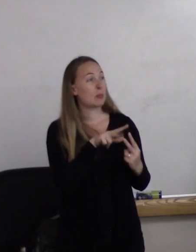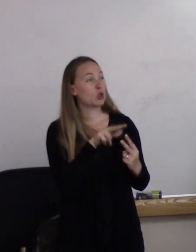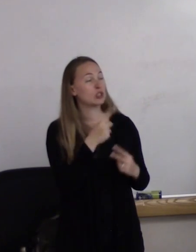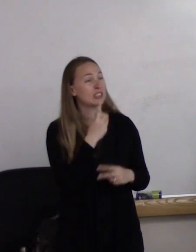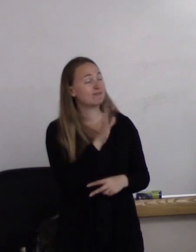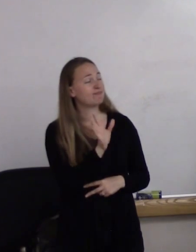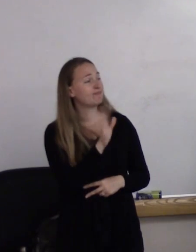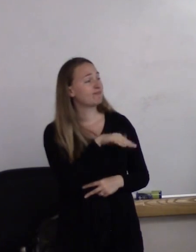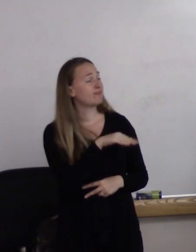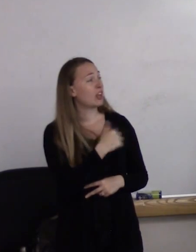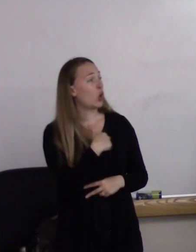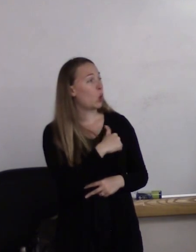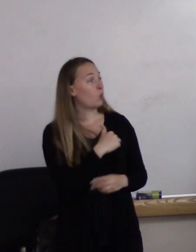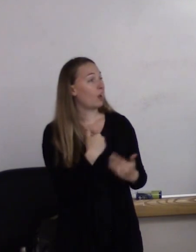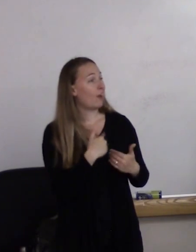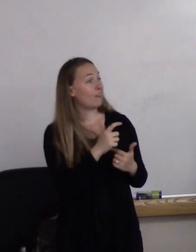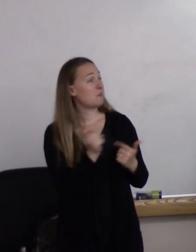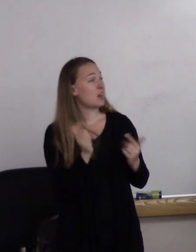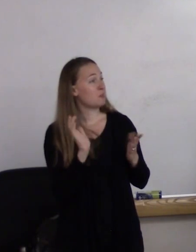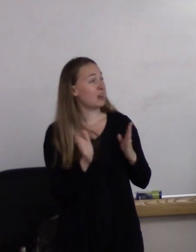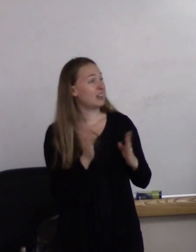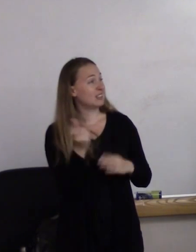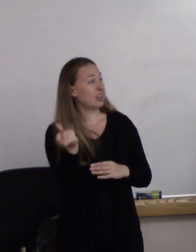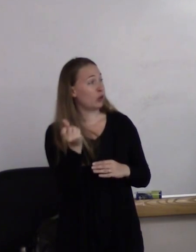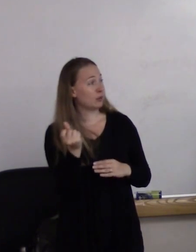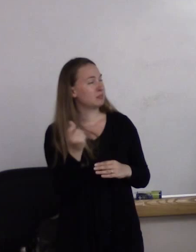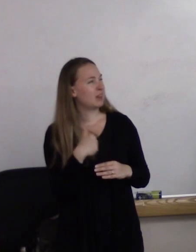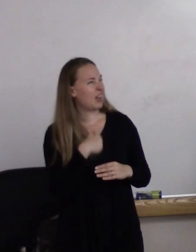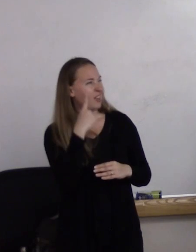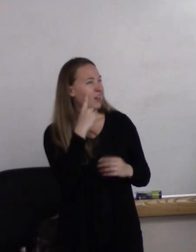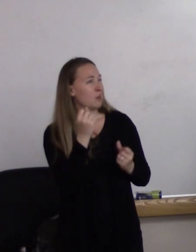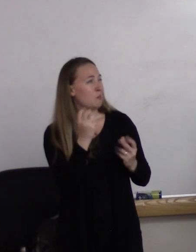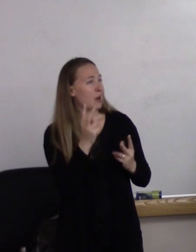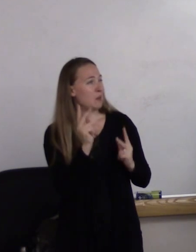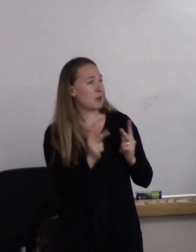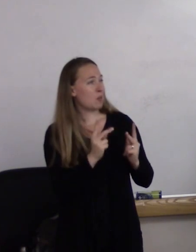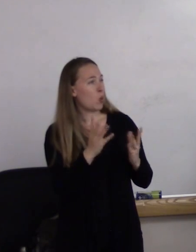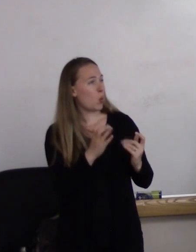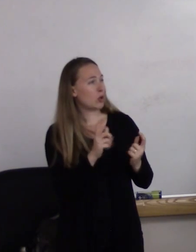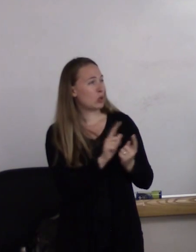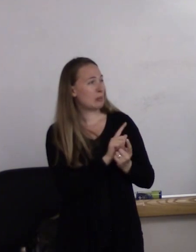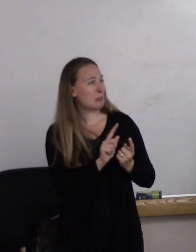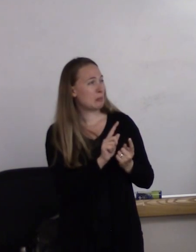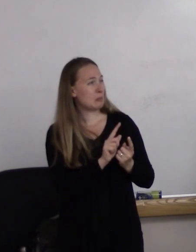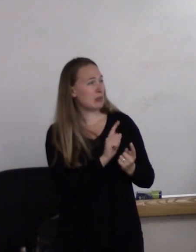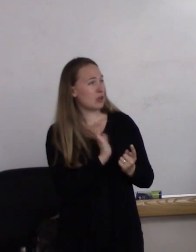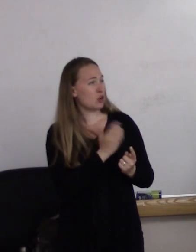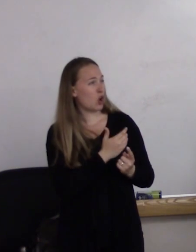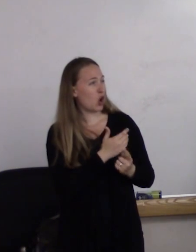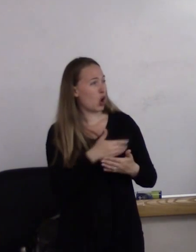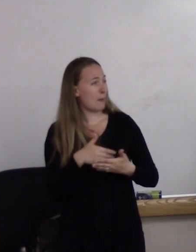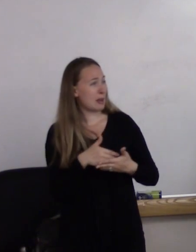"we've got that big picnic on Saturday. "I think a lot of people "would like to meet our little bundle of joy.